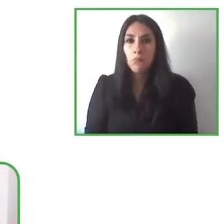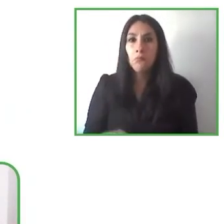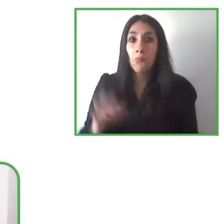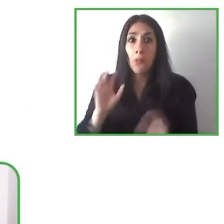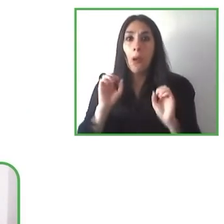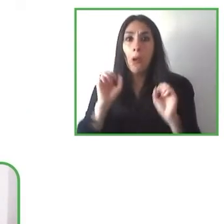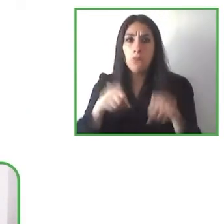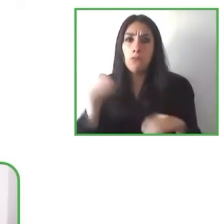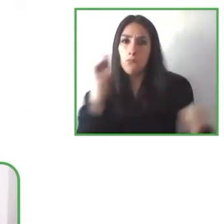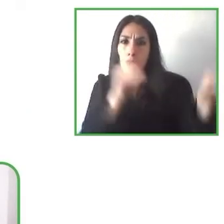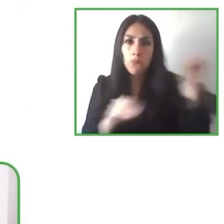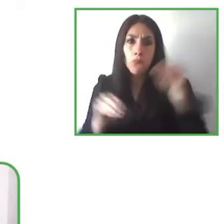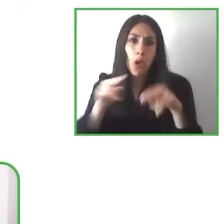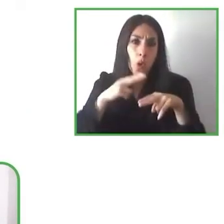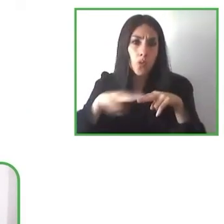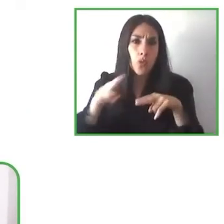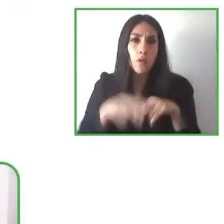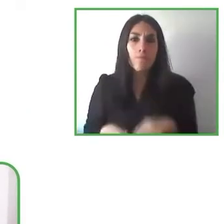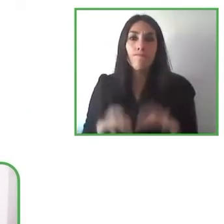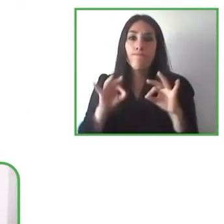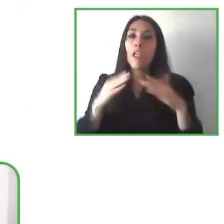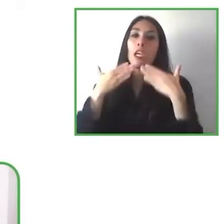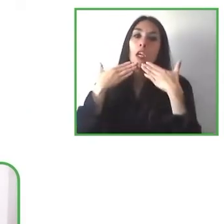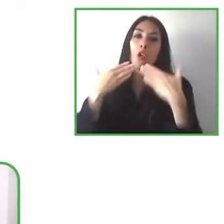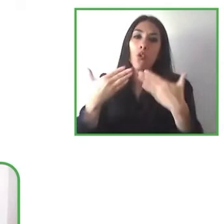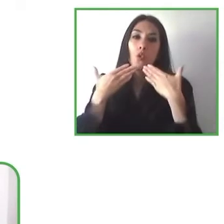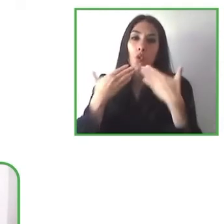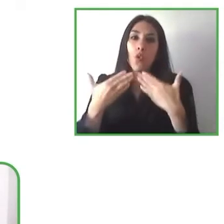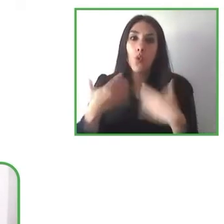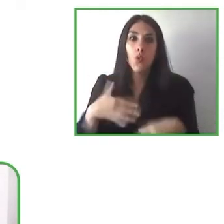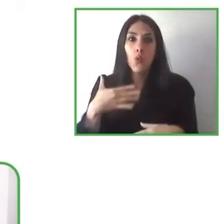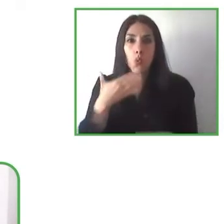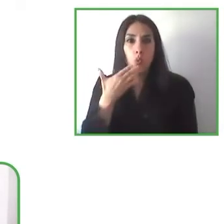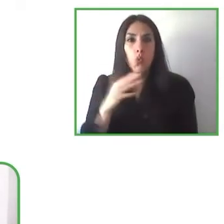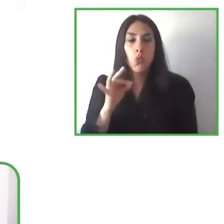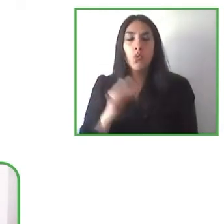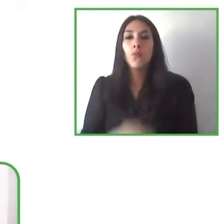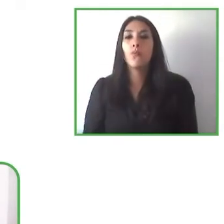Thank you, Pablo that was great, thank you for the time, for the limited amount